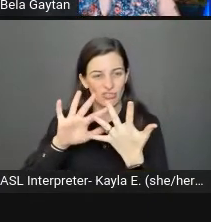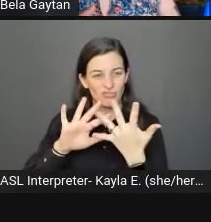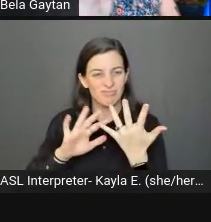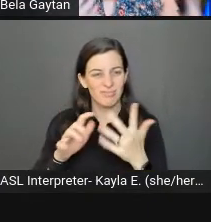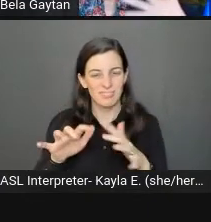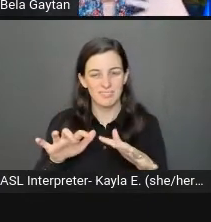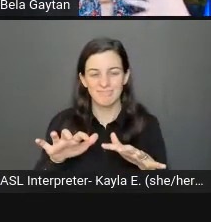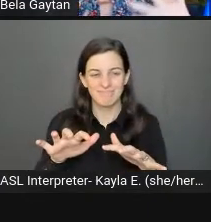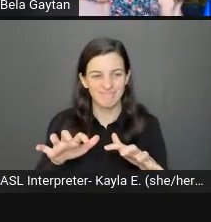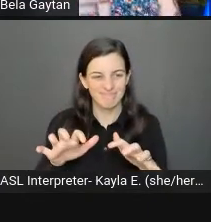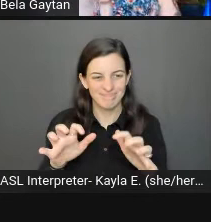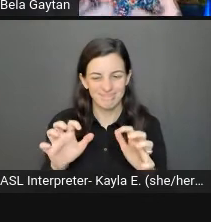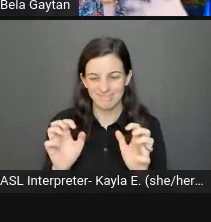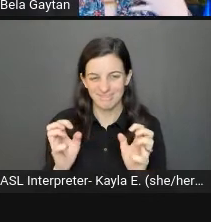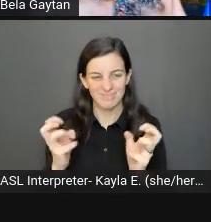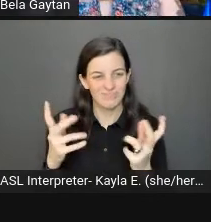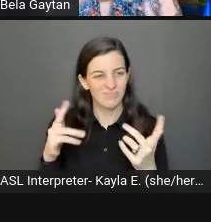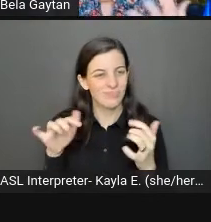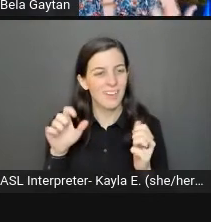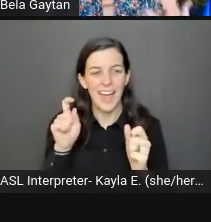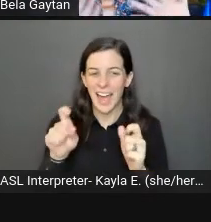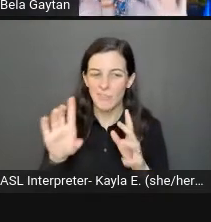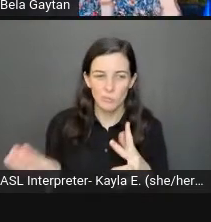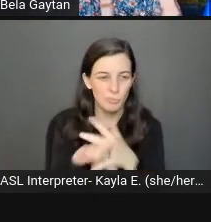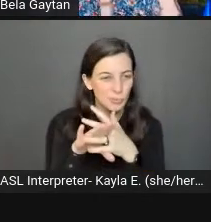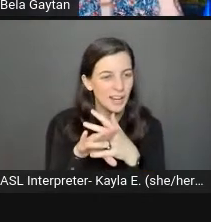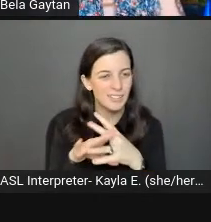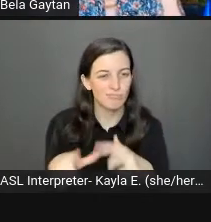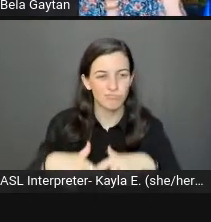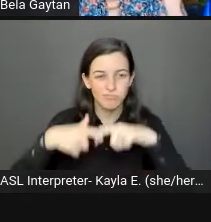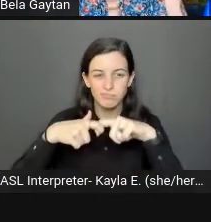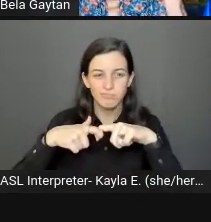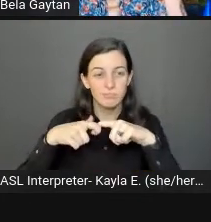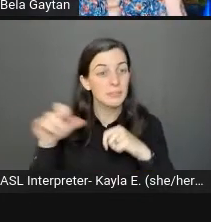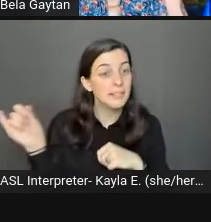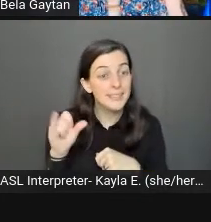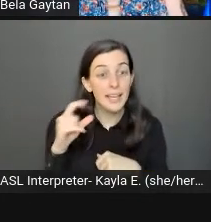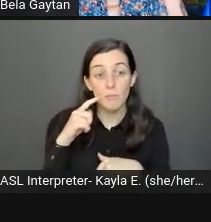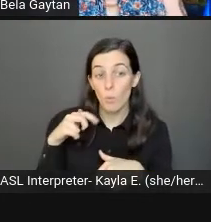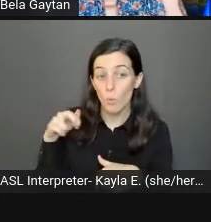It's the same thing with walking or doing any kind of repetitive motions.